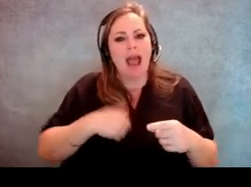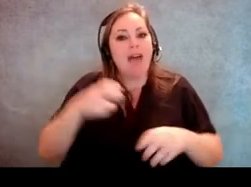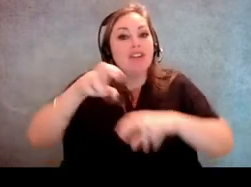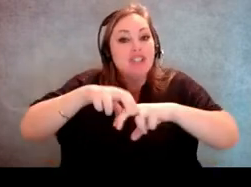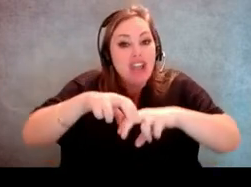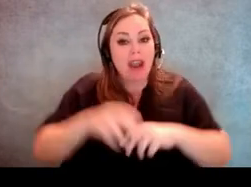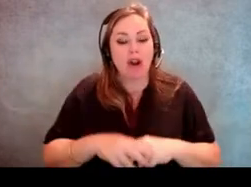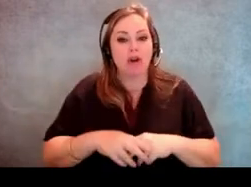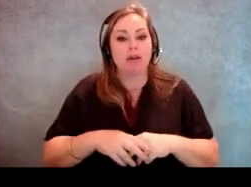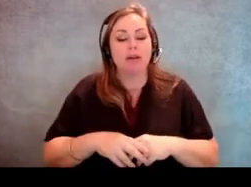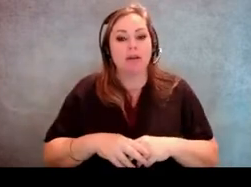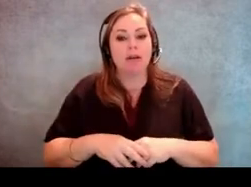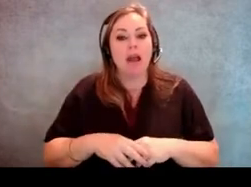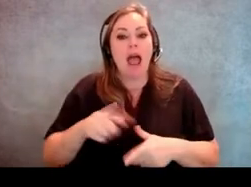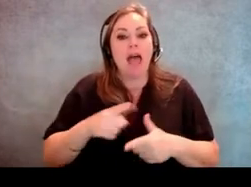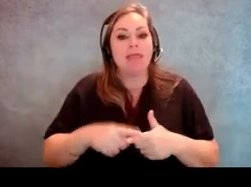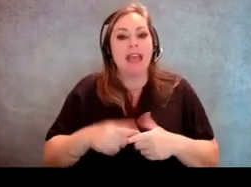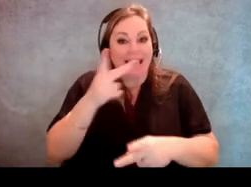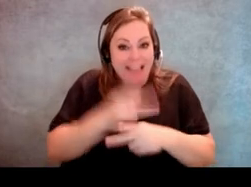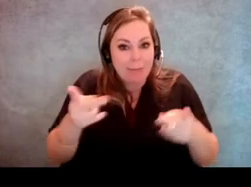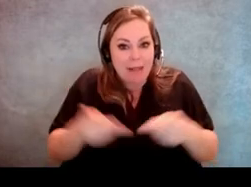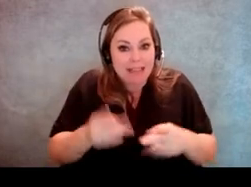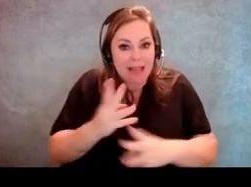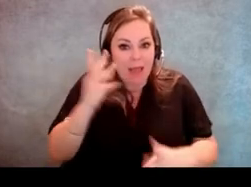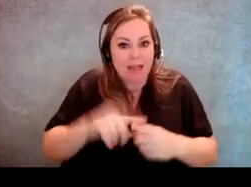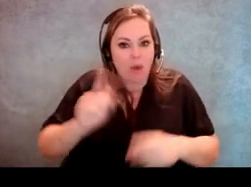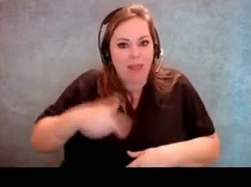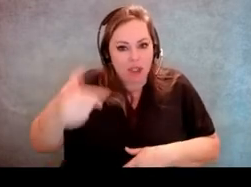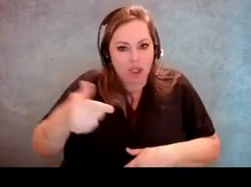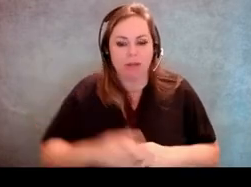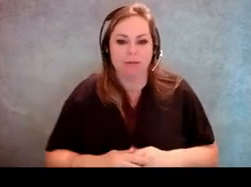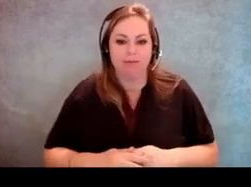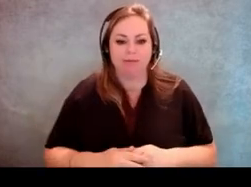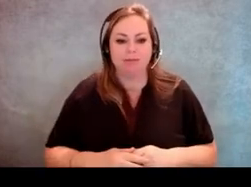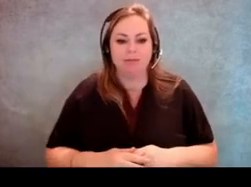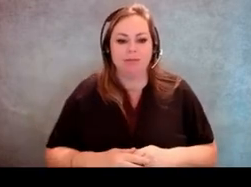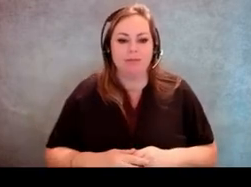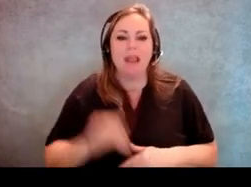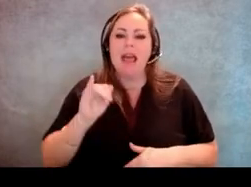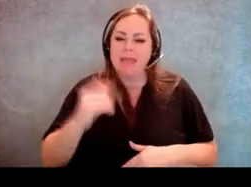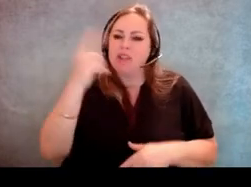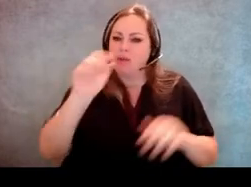have a seat and hold their place in line until it's their turn. So just that would be a reasonable accommodation